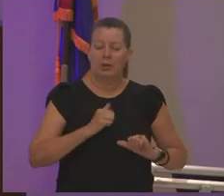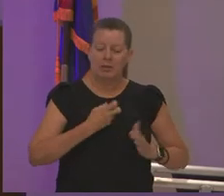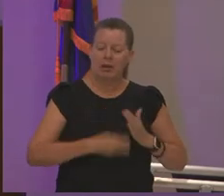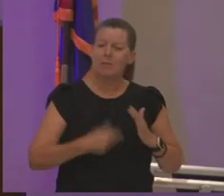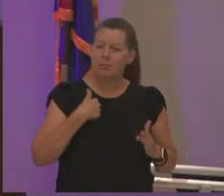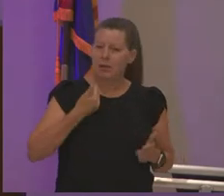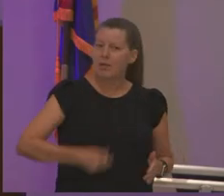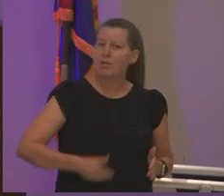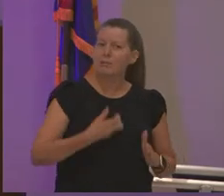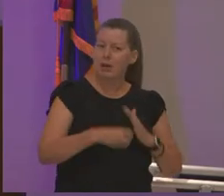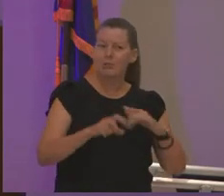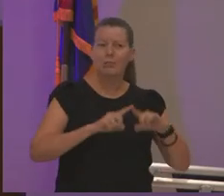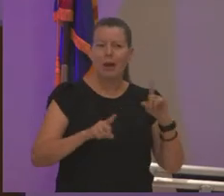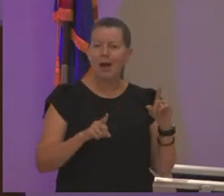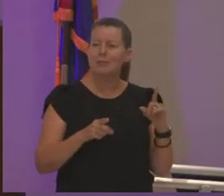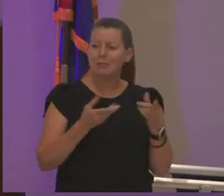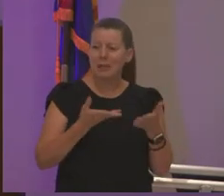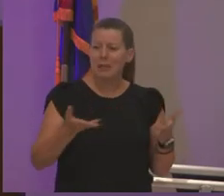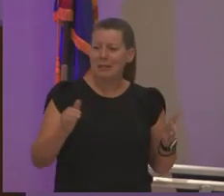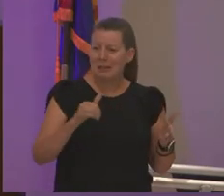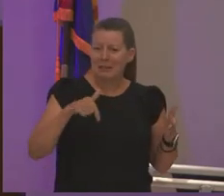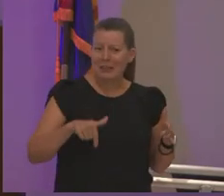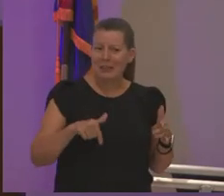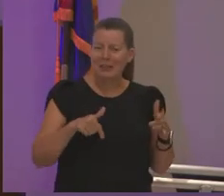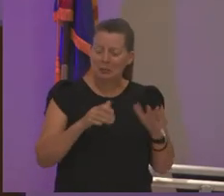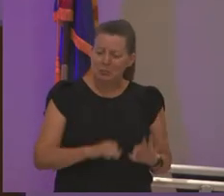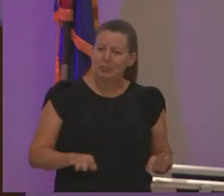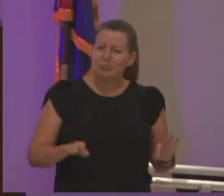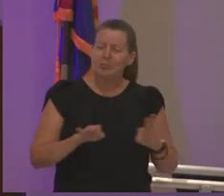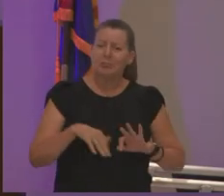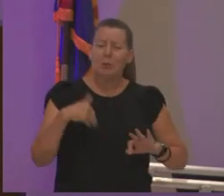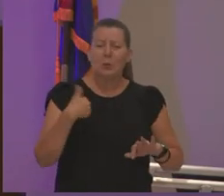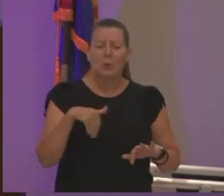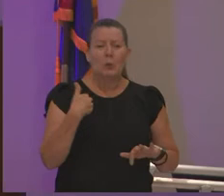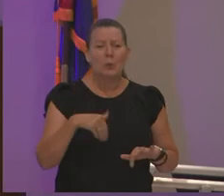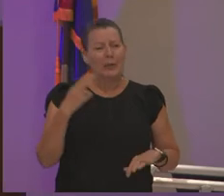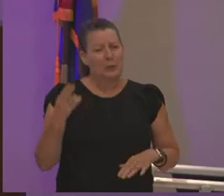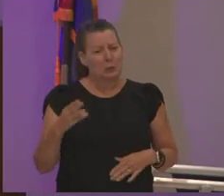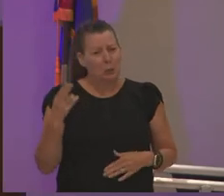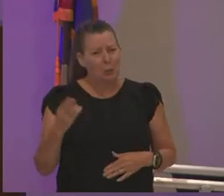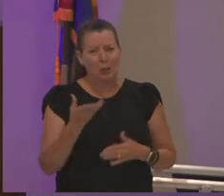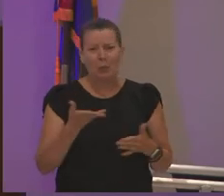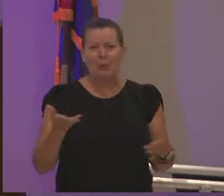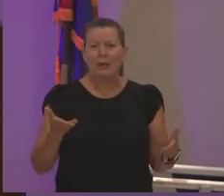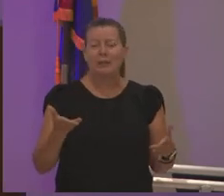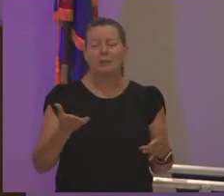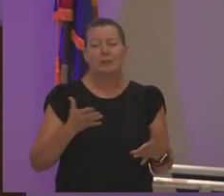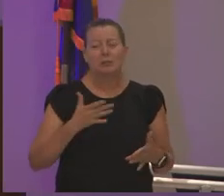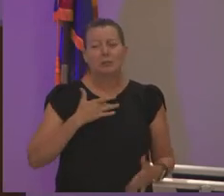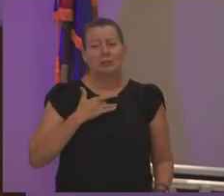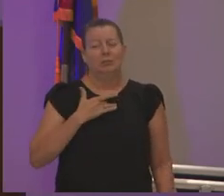but with with things like this monumental things historical things um you do tend to get emotional